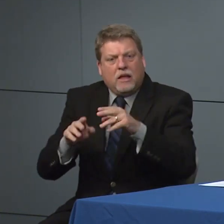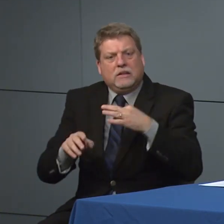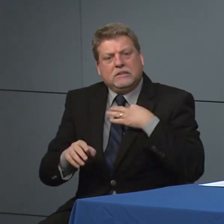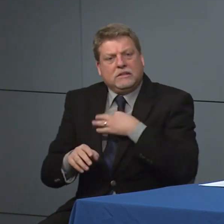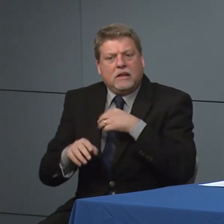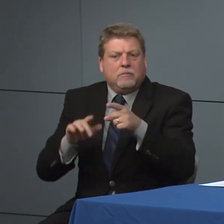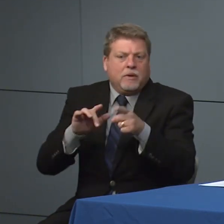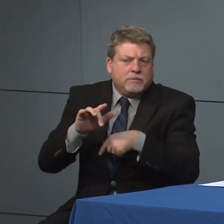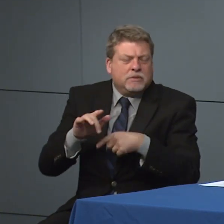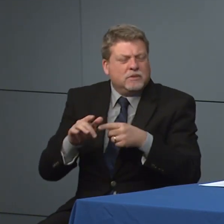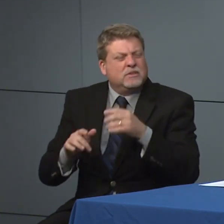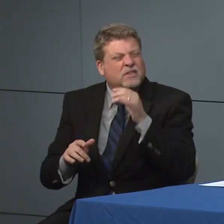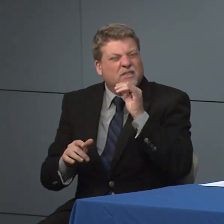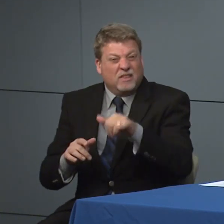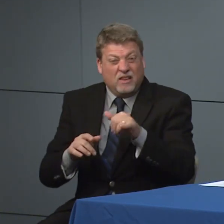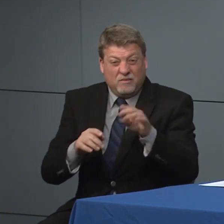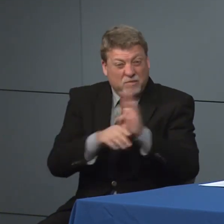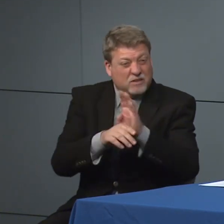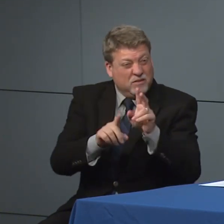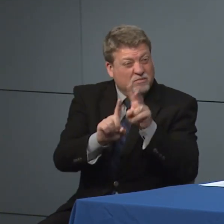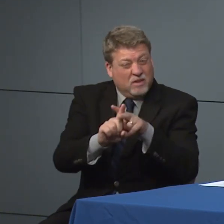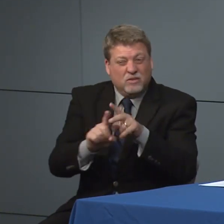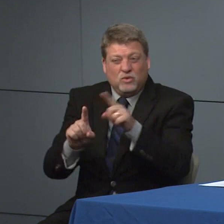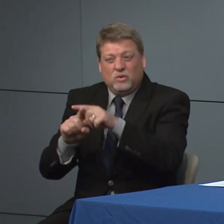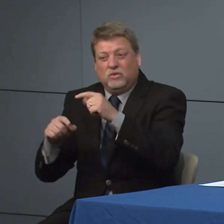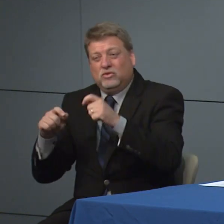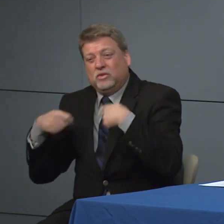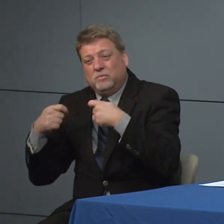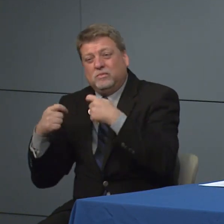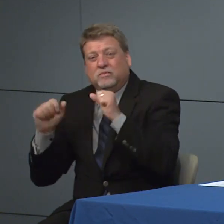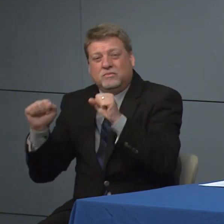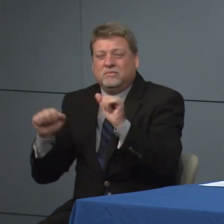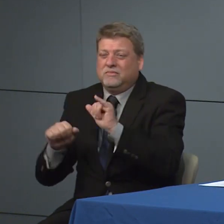businesses would apply to our fitness facilities, yeah.